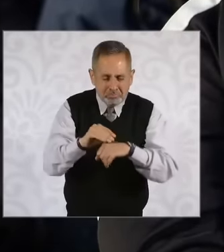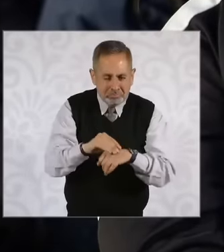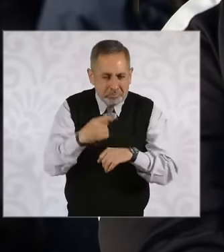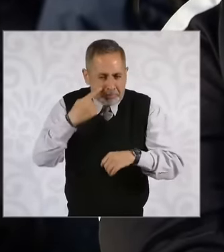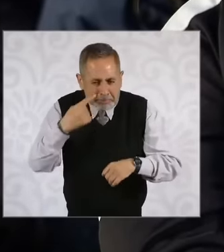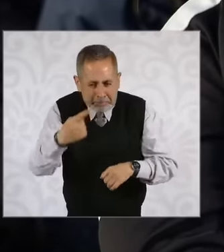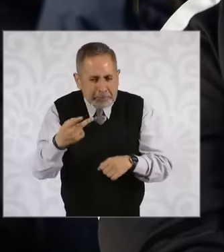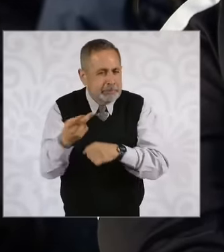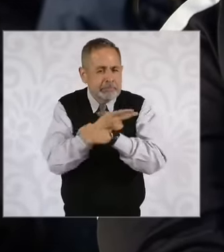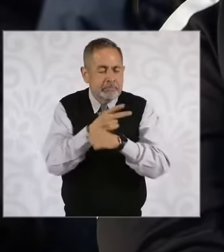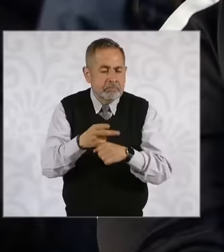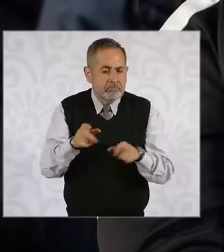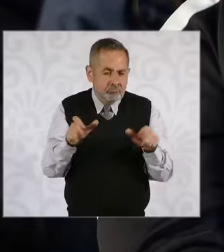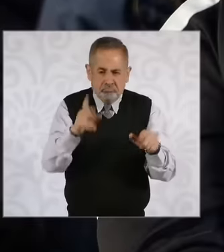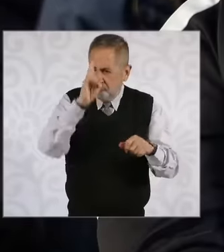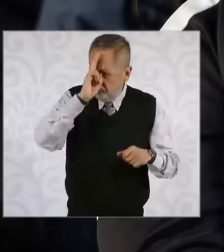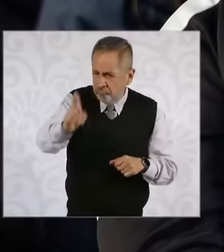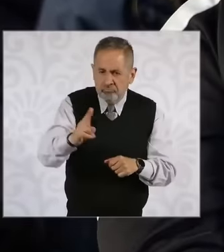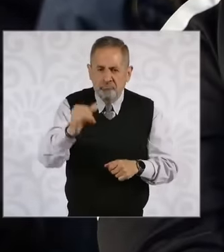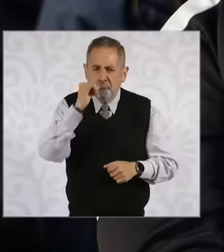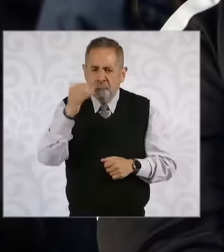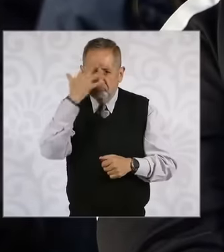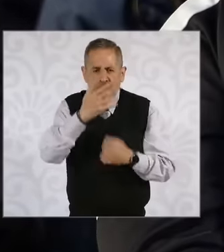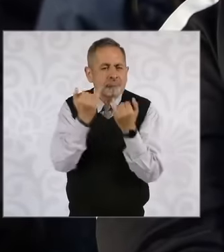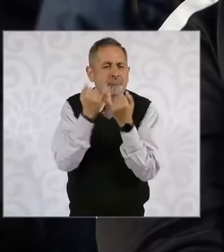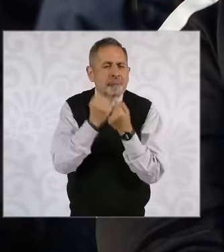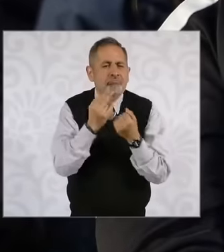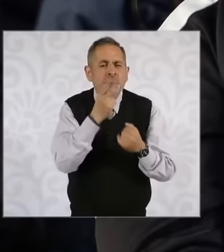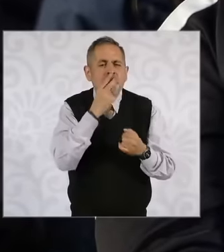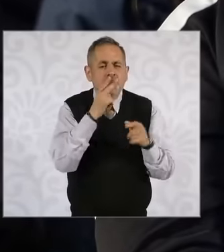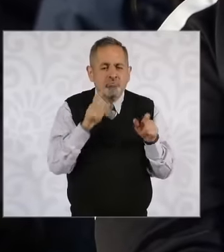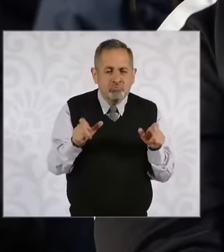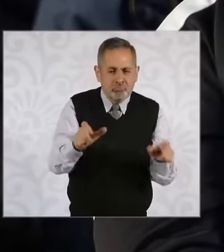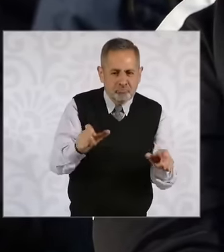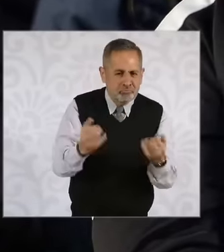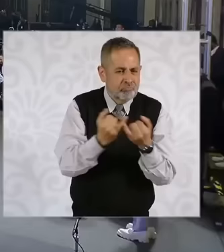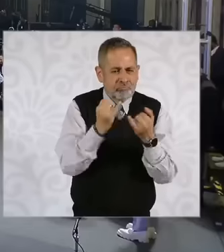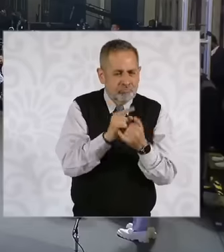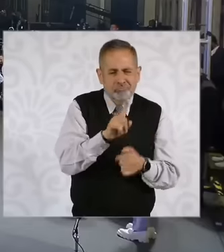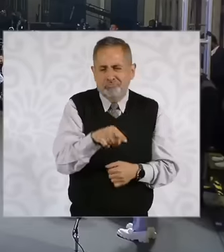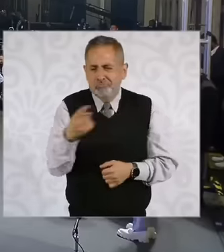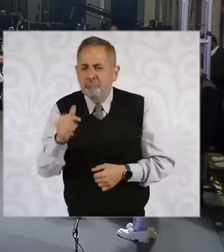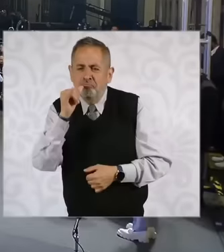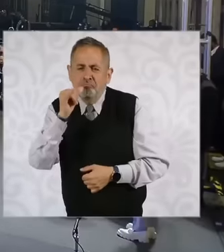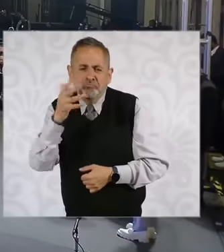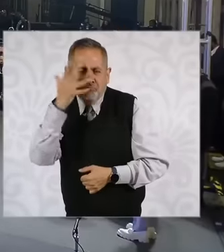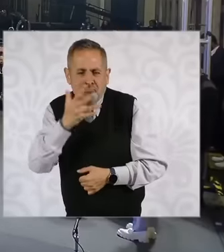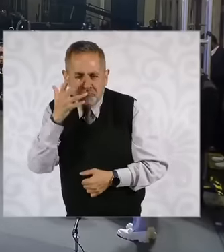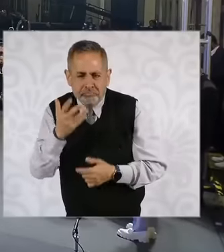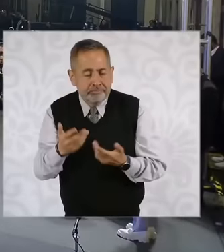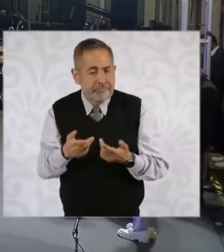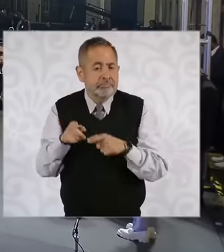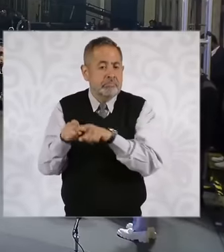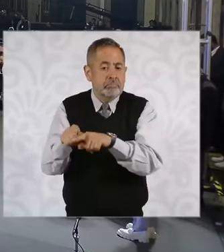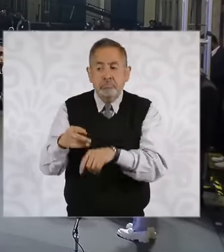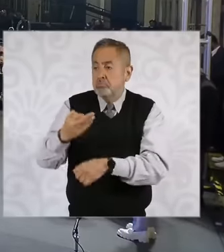to this in this chapter, which is unfortunate but since it is one of the licit drugs as well. along